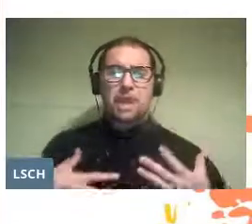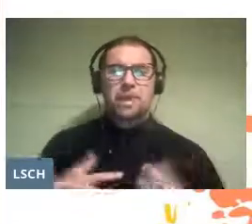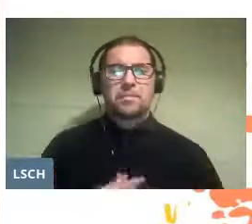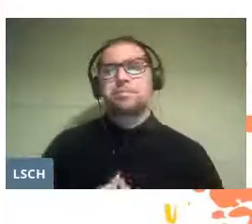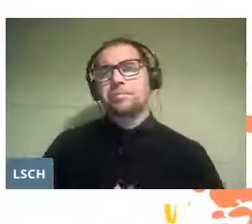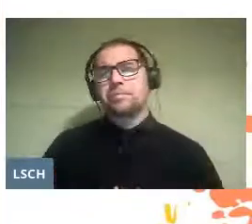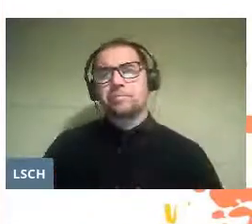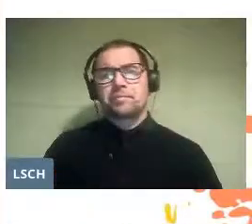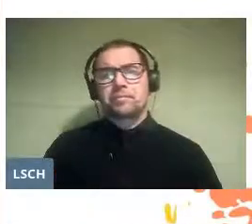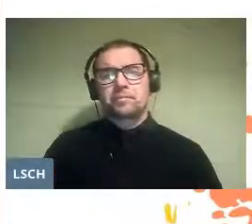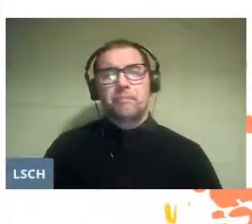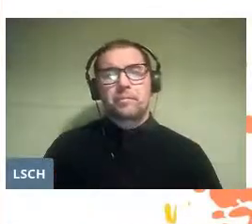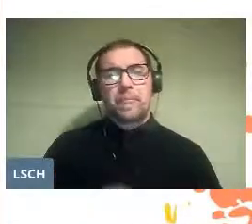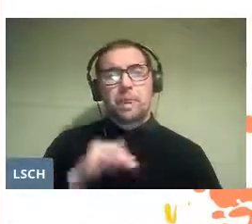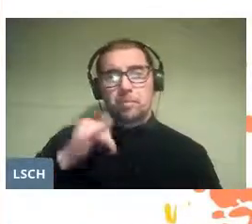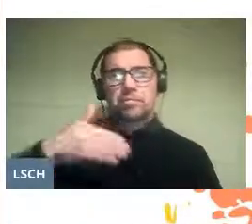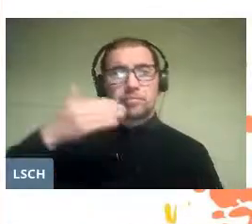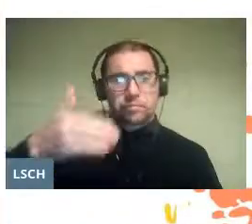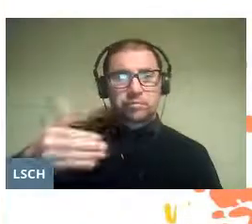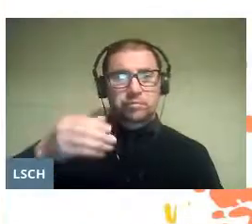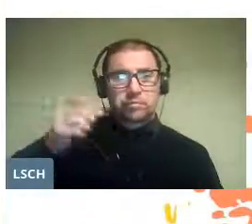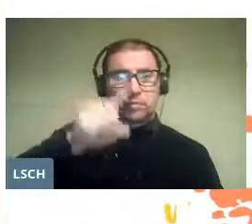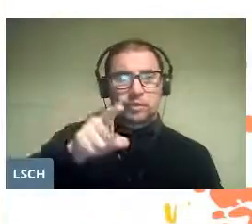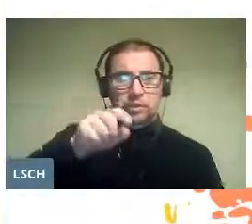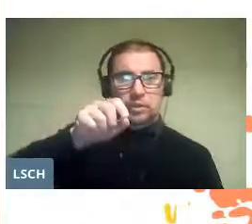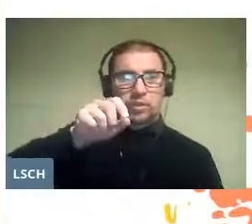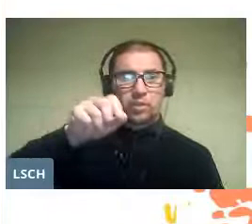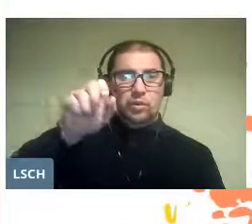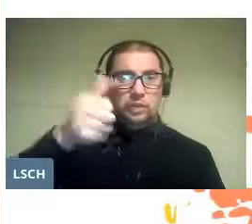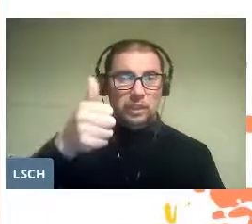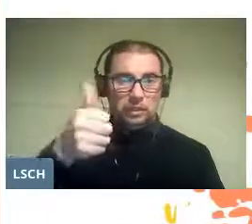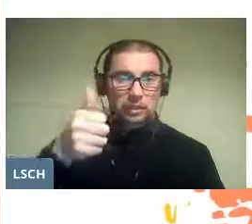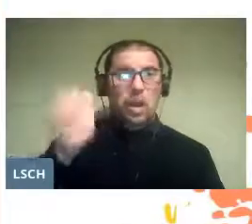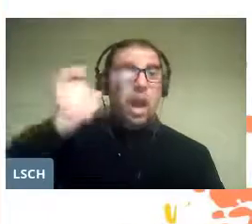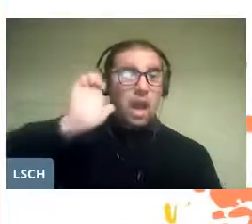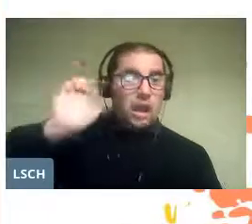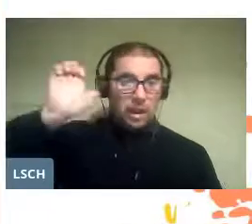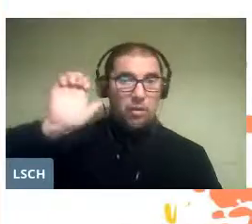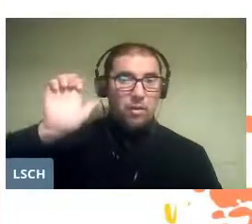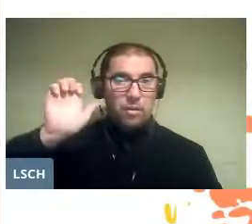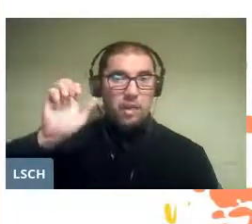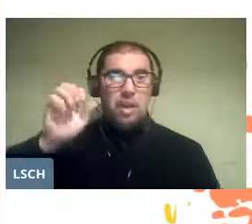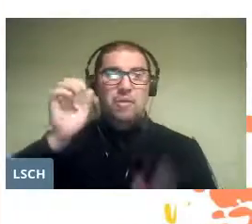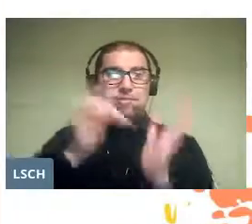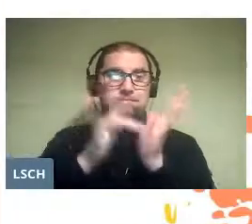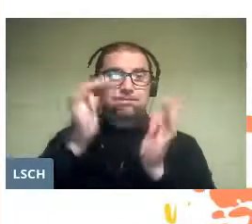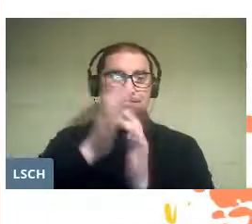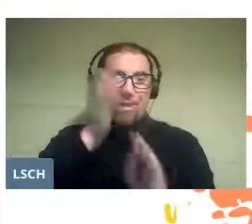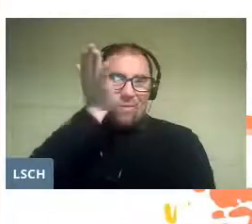From the sixth century, Christian Europe banned musical theatre